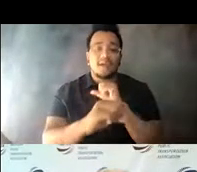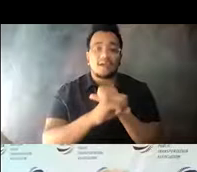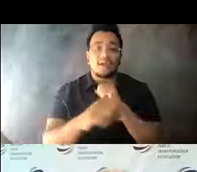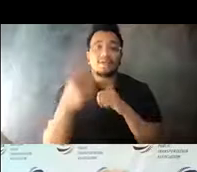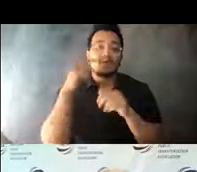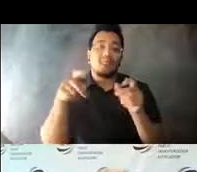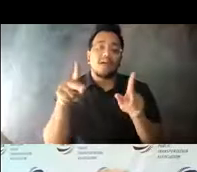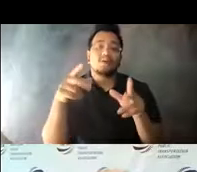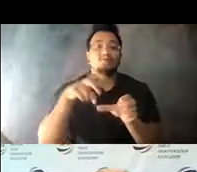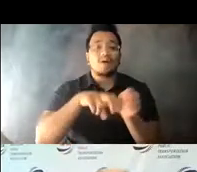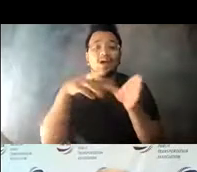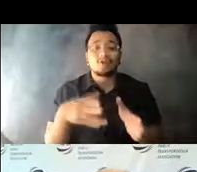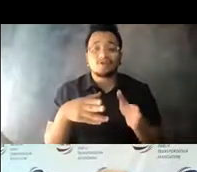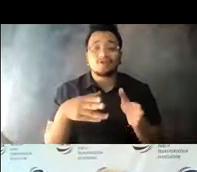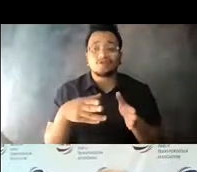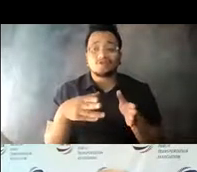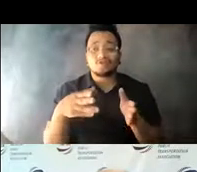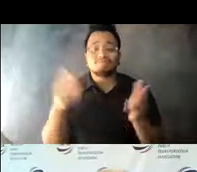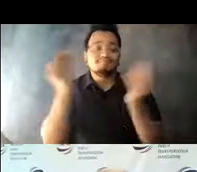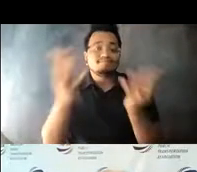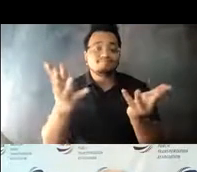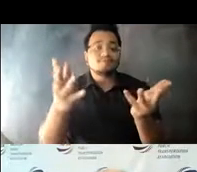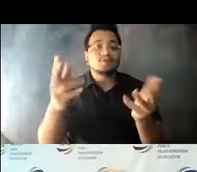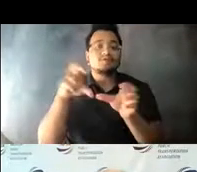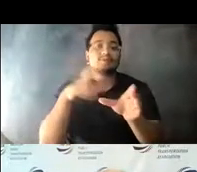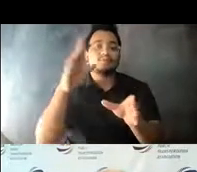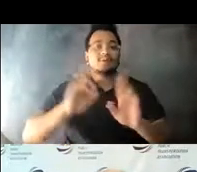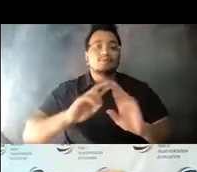know that transit will be ready when they're ready to 14:15:23 return.